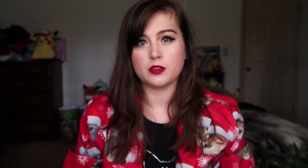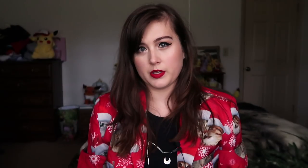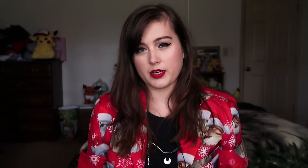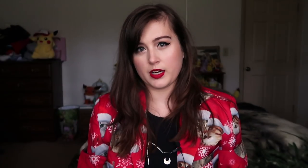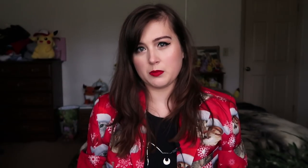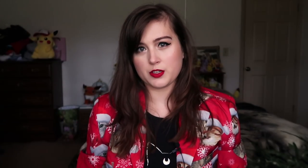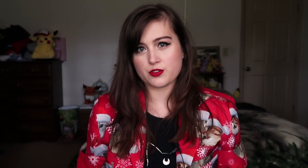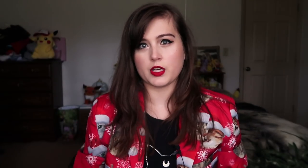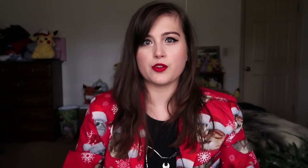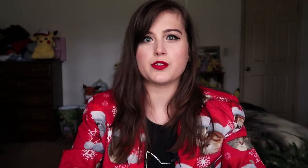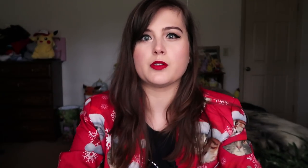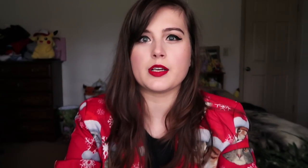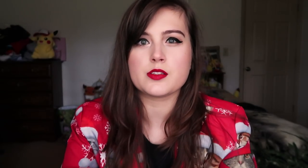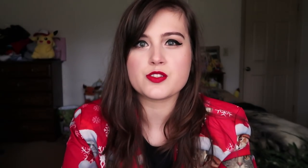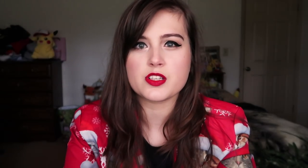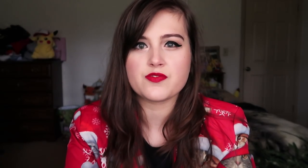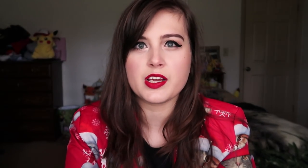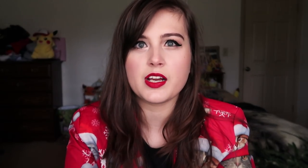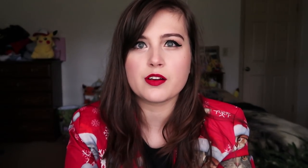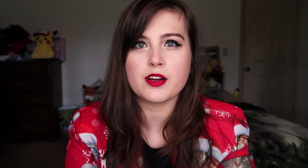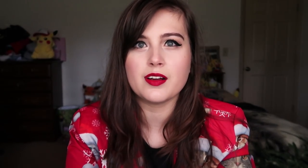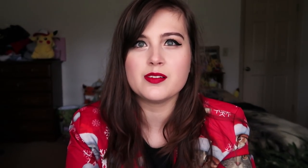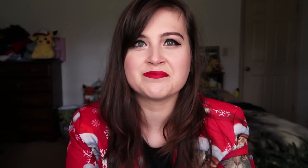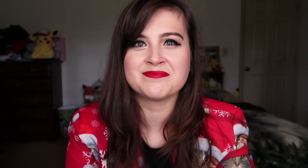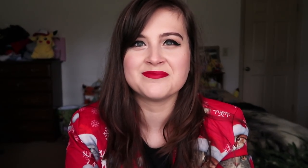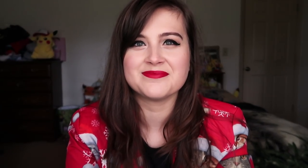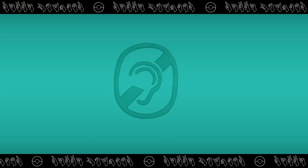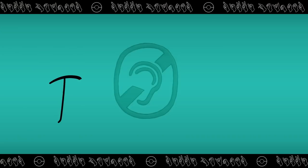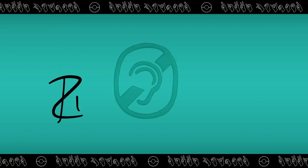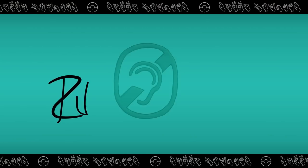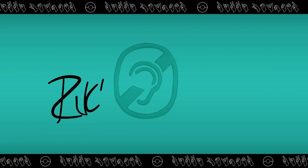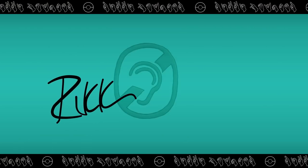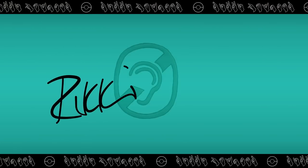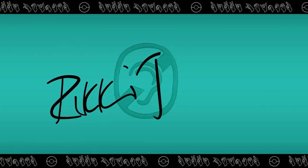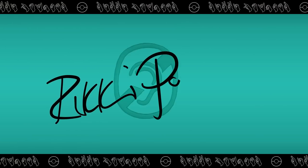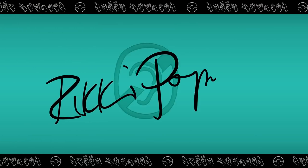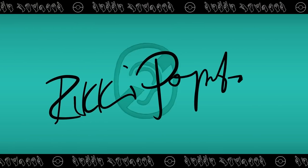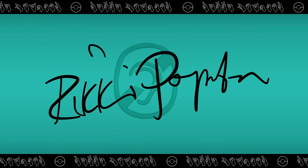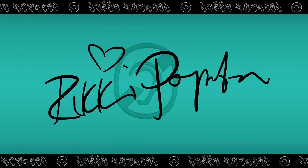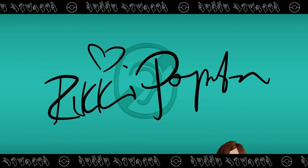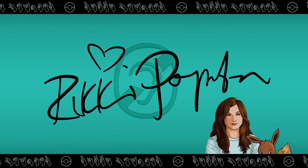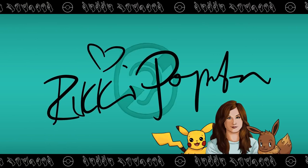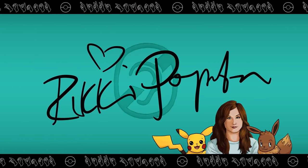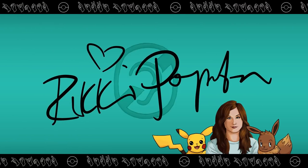but, then again, I'm not straight either so I guess this is just fitting, right? (MARKER SCRATCHING) (ELECTRONIC VIDEO GAME CHIME)